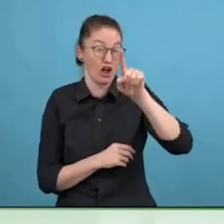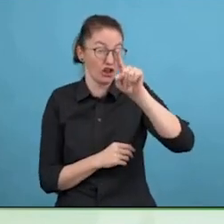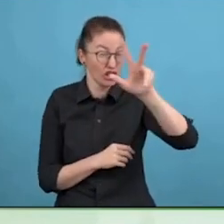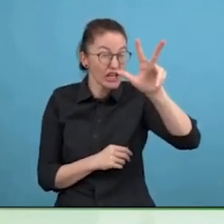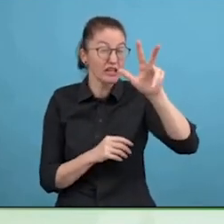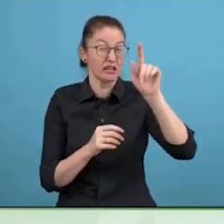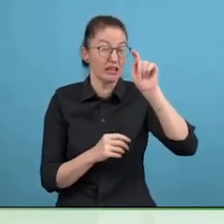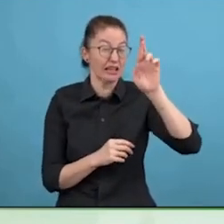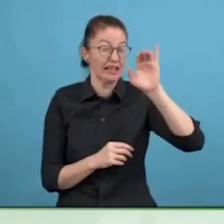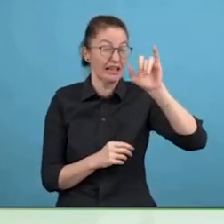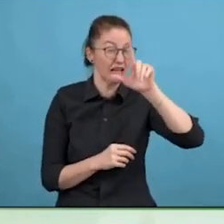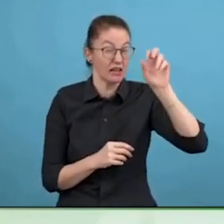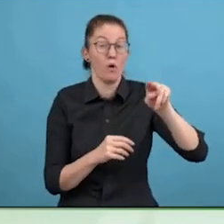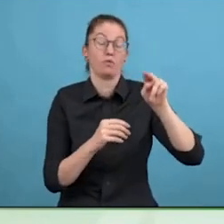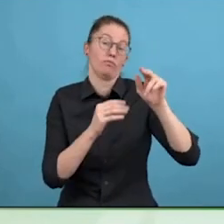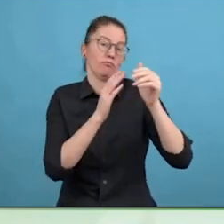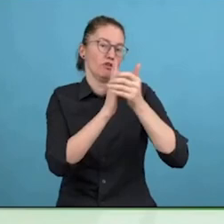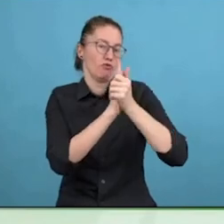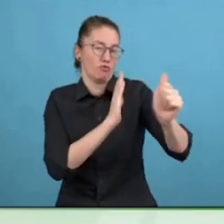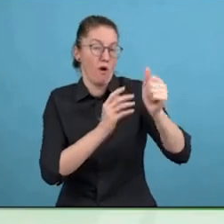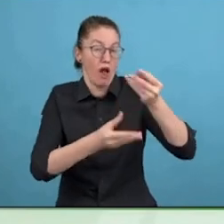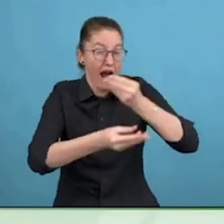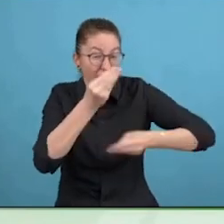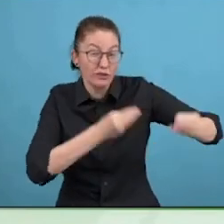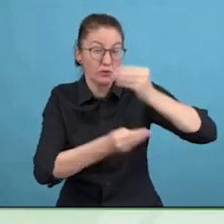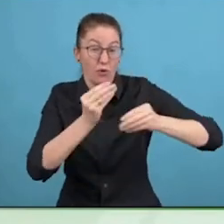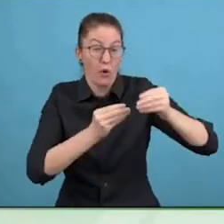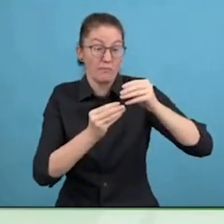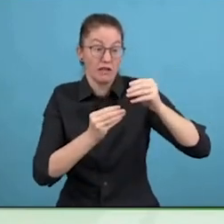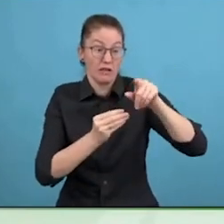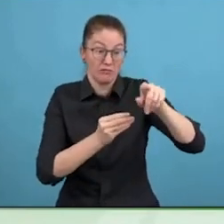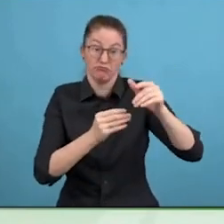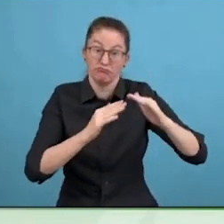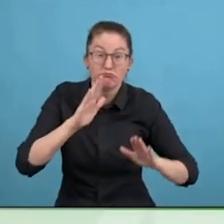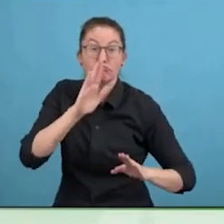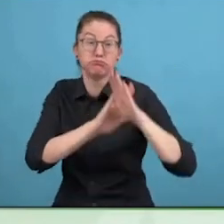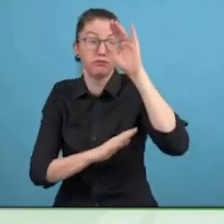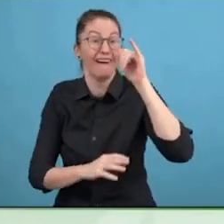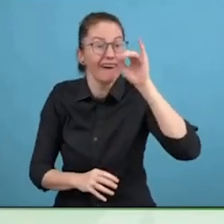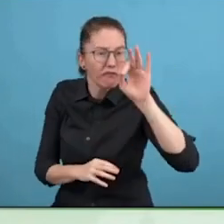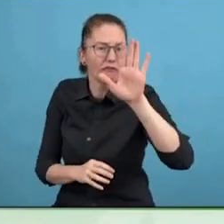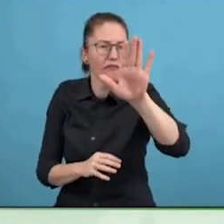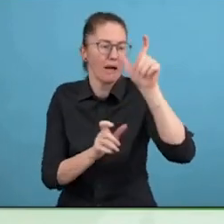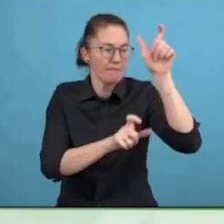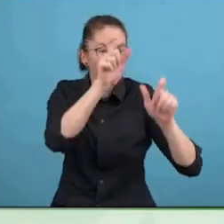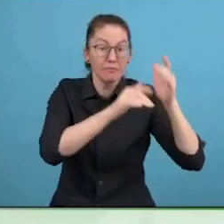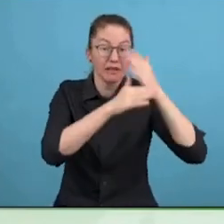says there are 3 to 7% of the GDP gone if you do not include